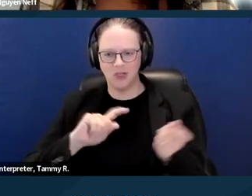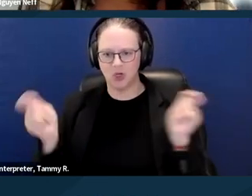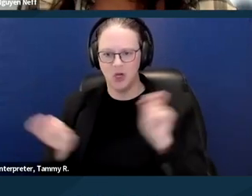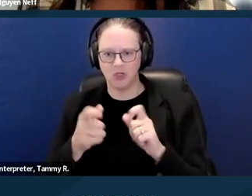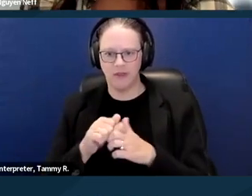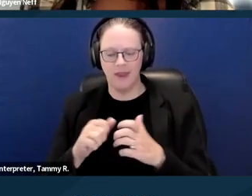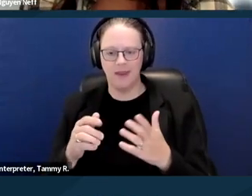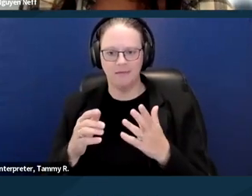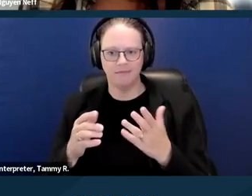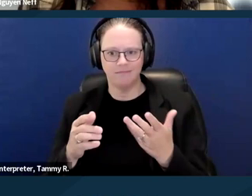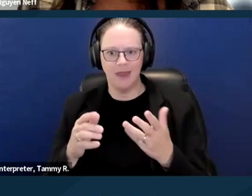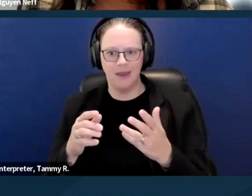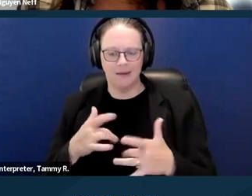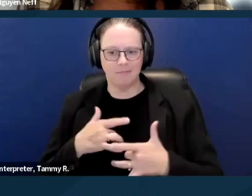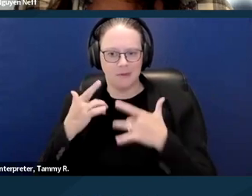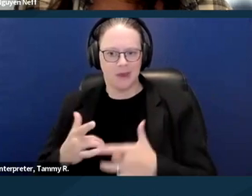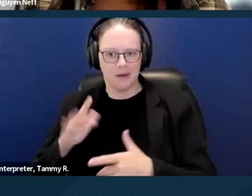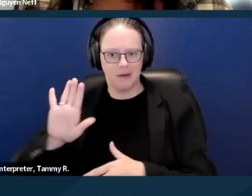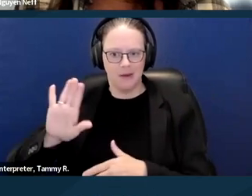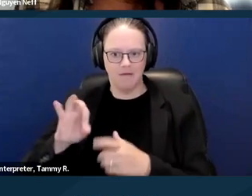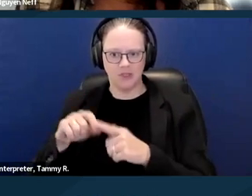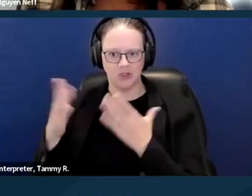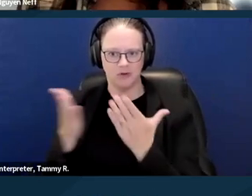that a landlord or a housing provider gives.